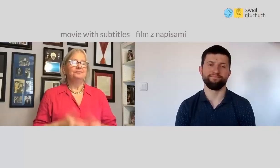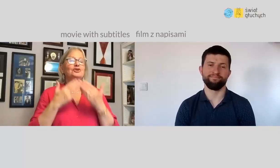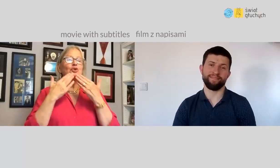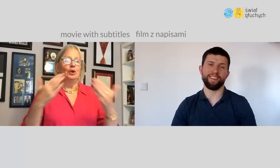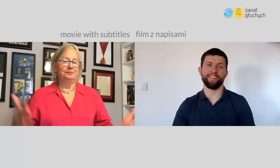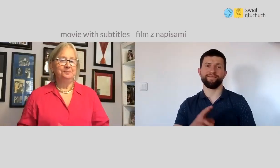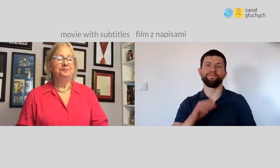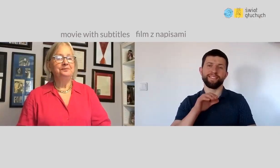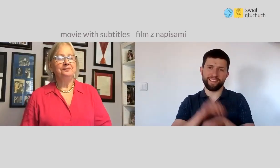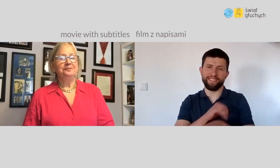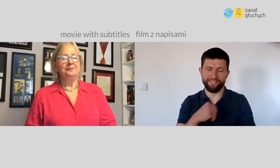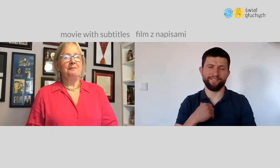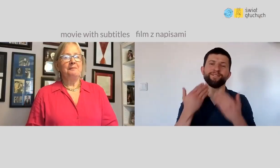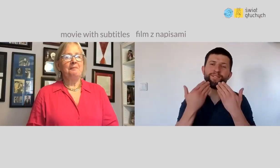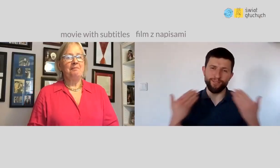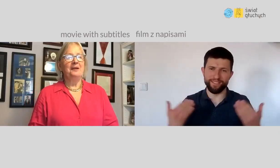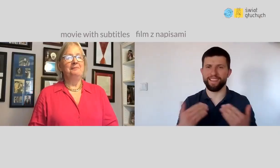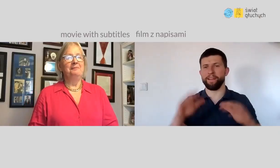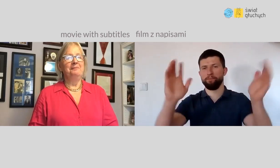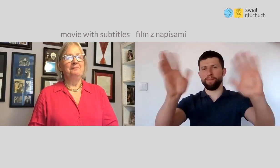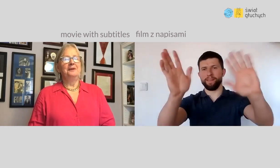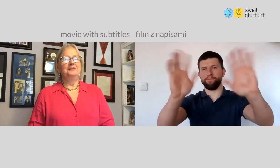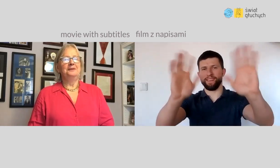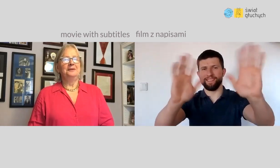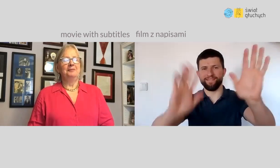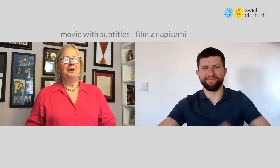Thank you! I agree with you thank you again.